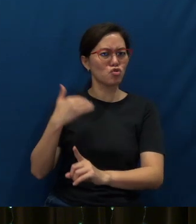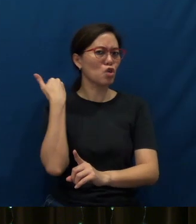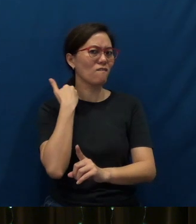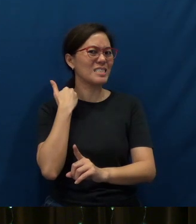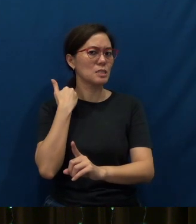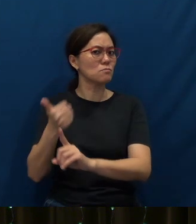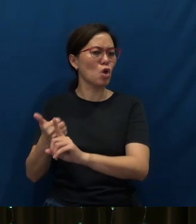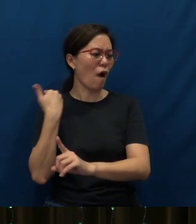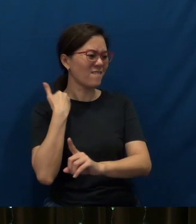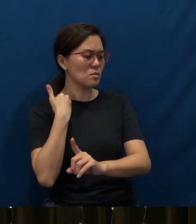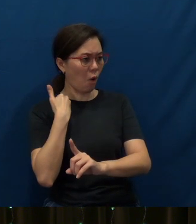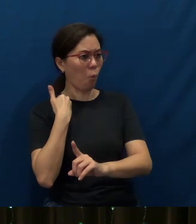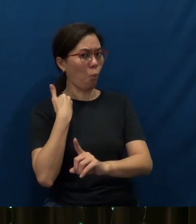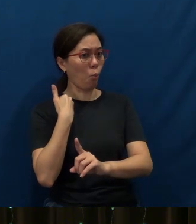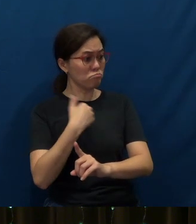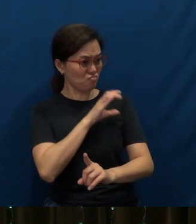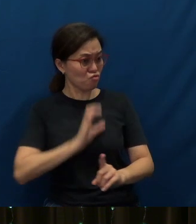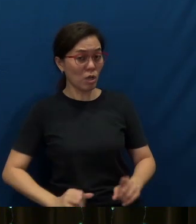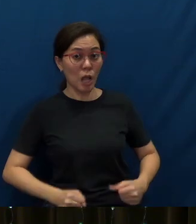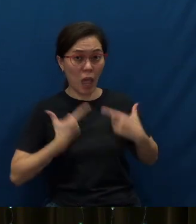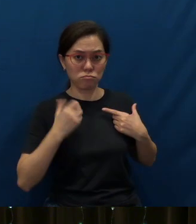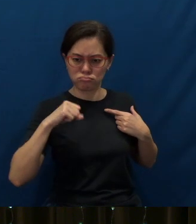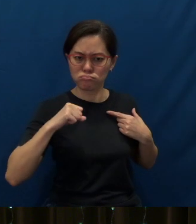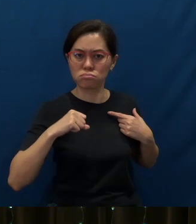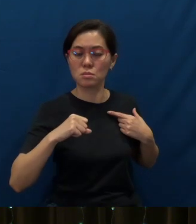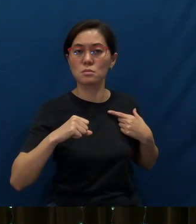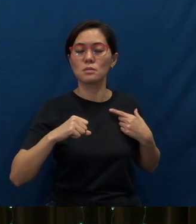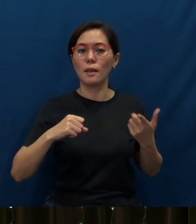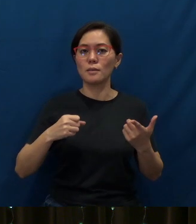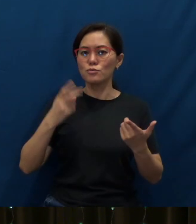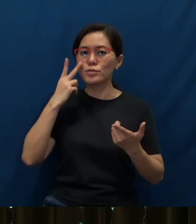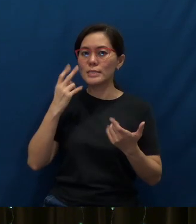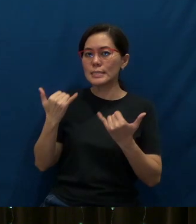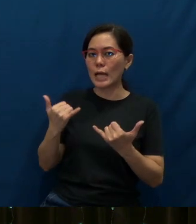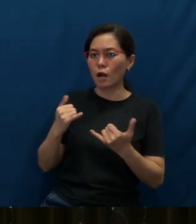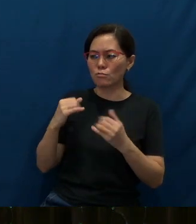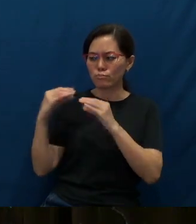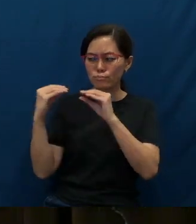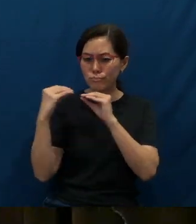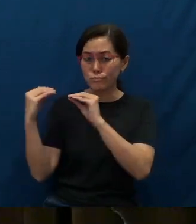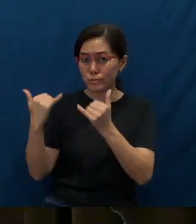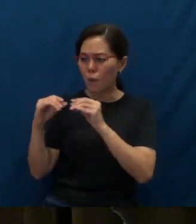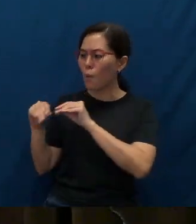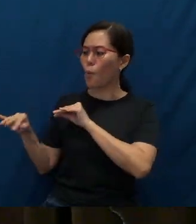that Christ was alive. You see, by now the rumor that was circulating in the land